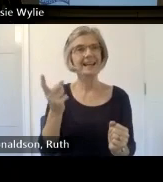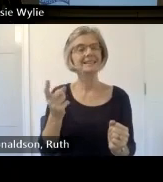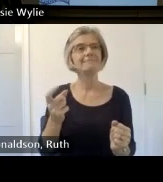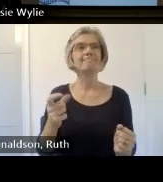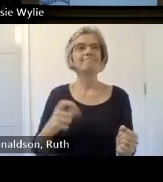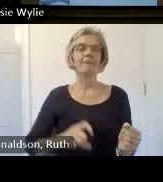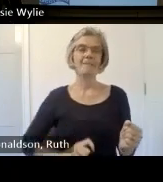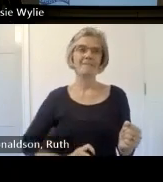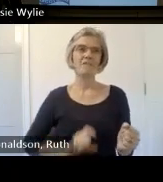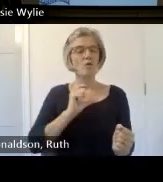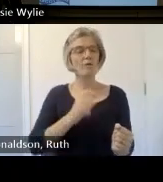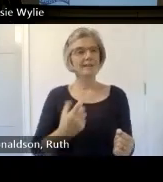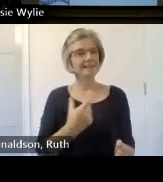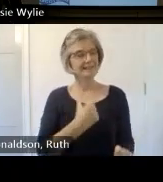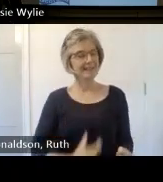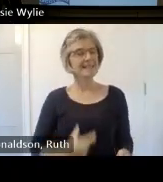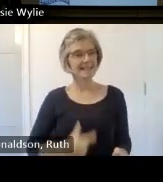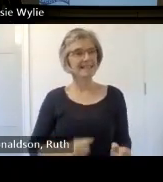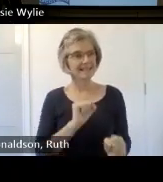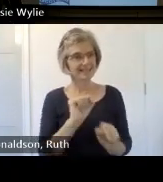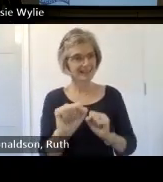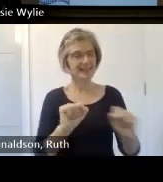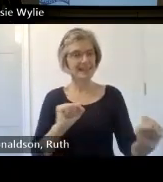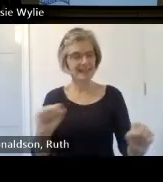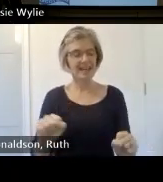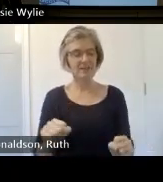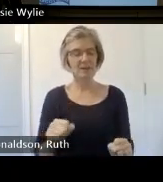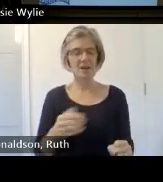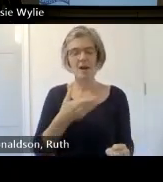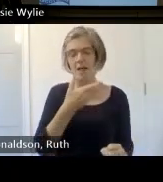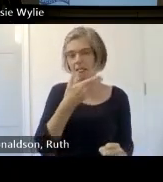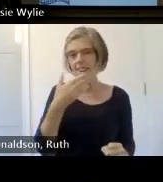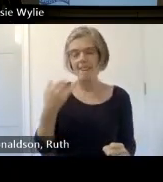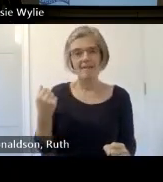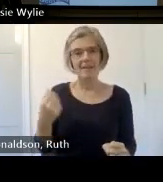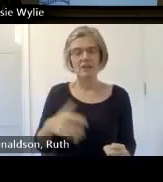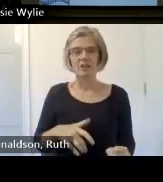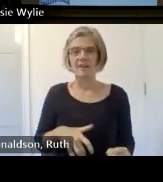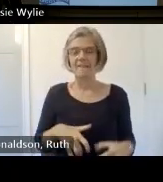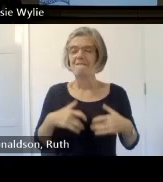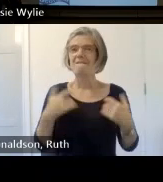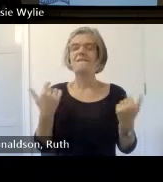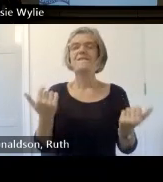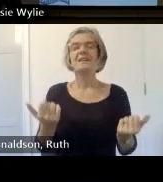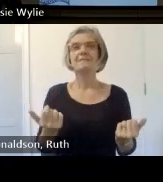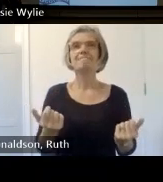being in the position to share it's lovely just feels so nice to create that space for other